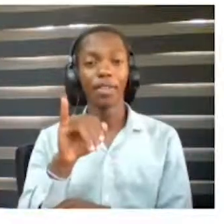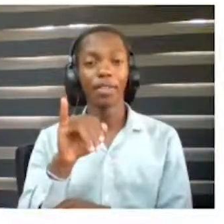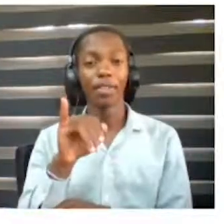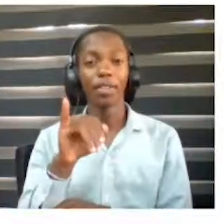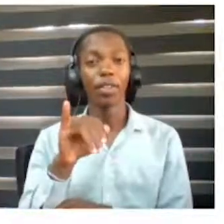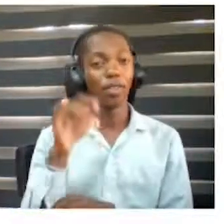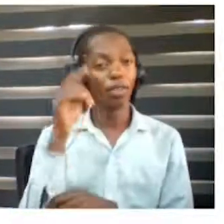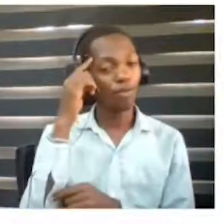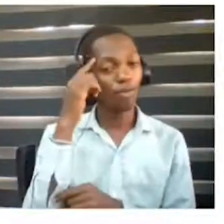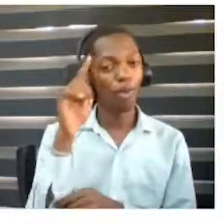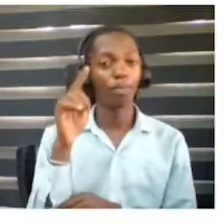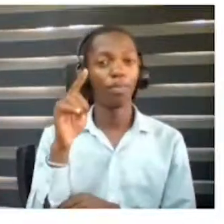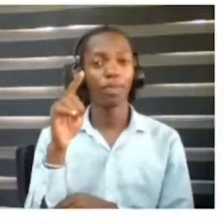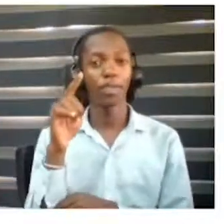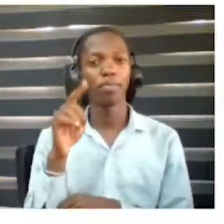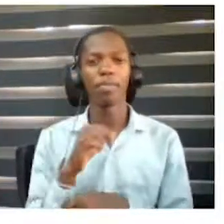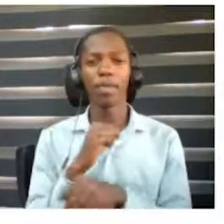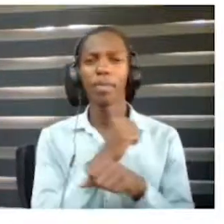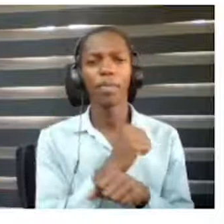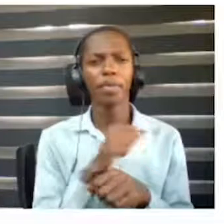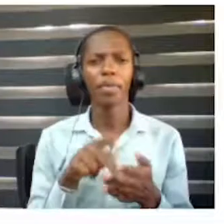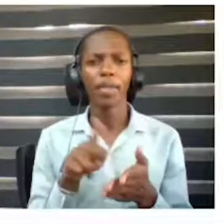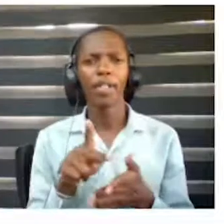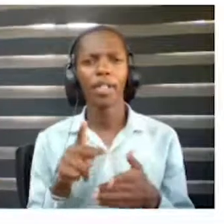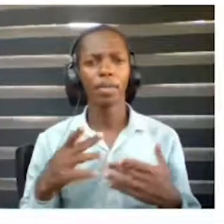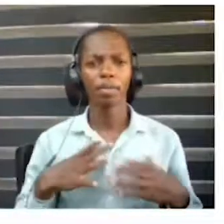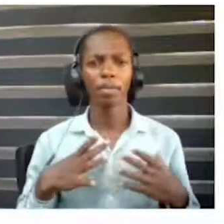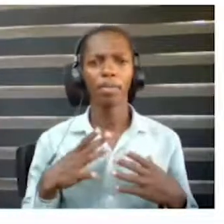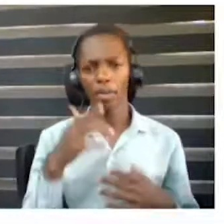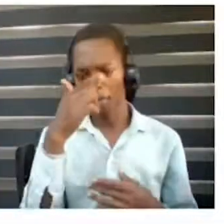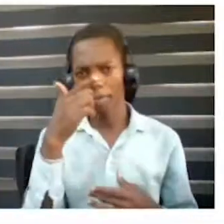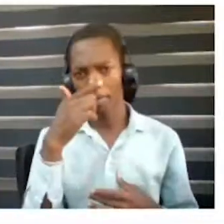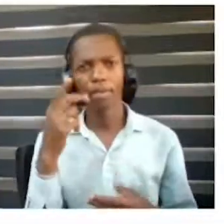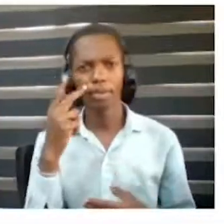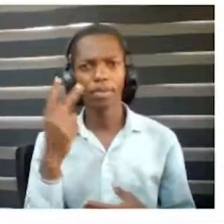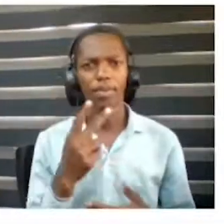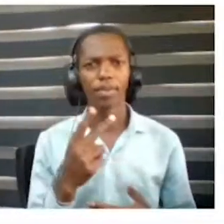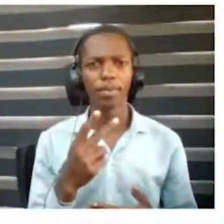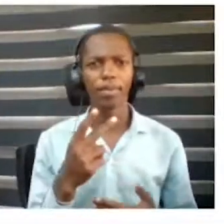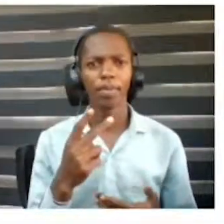project and devices project because in our